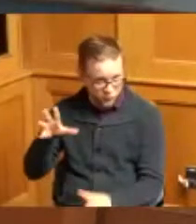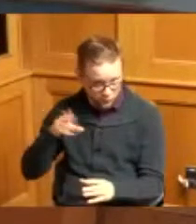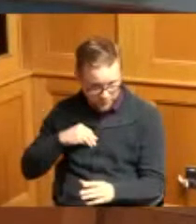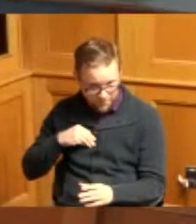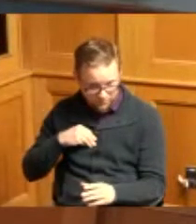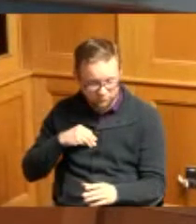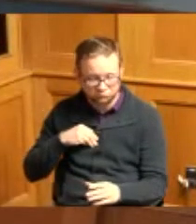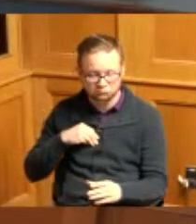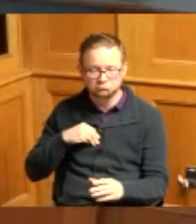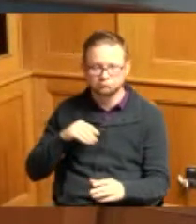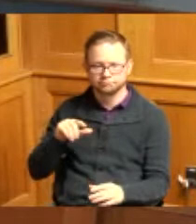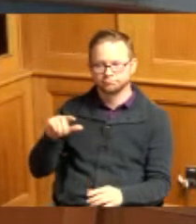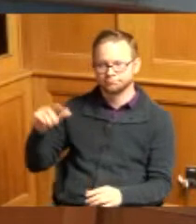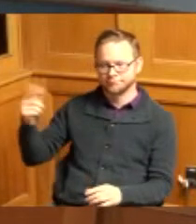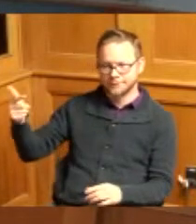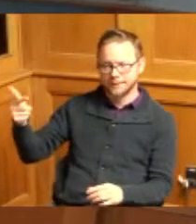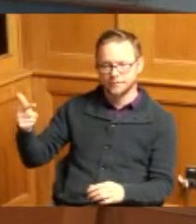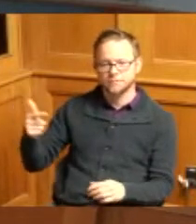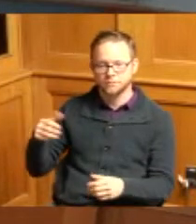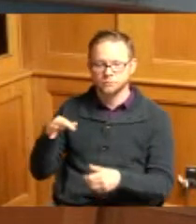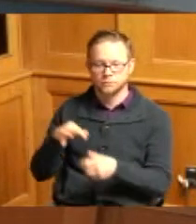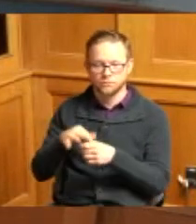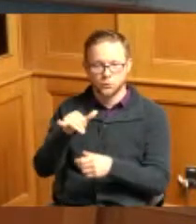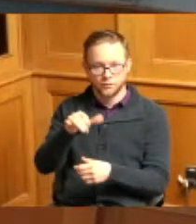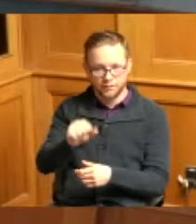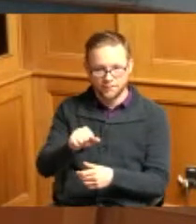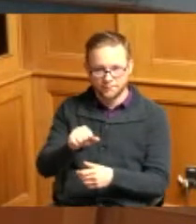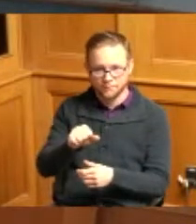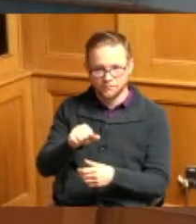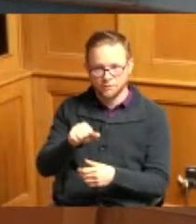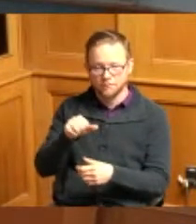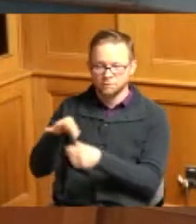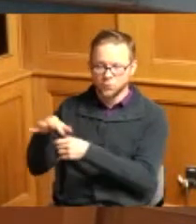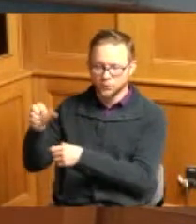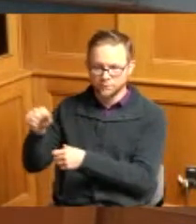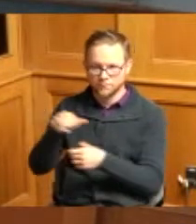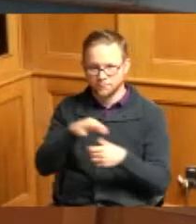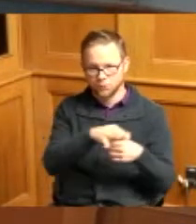Commissioner Summerow Dumas yes Commissioner Reece yes Commissioner Driehaus yes thank you so much